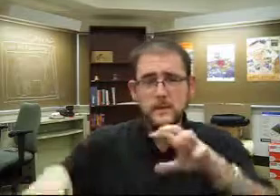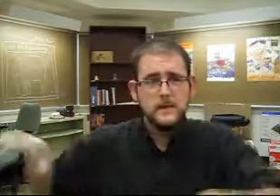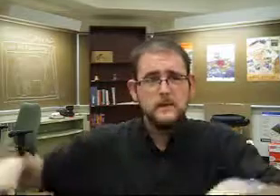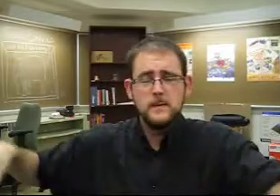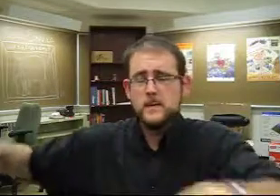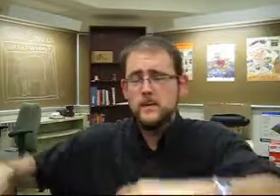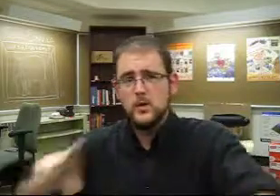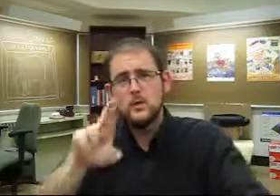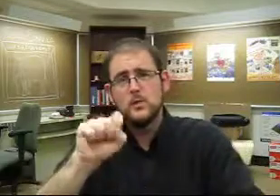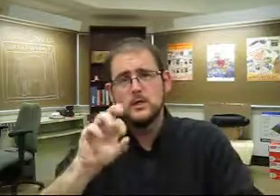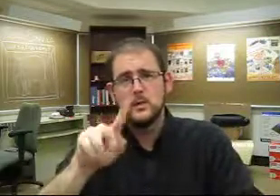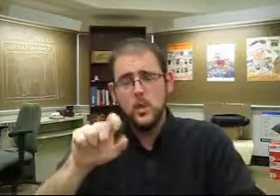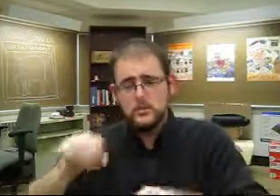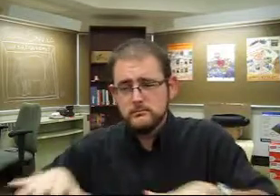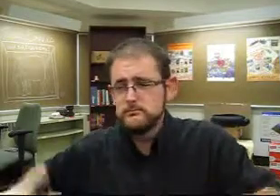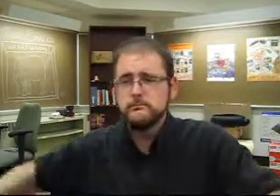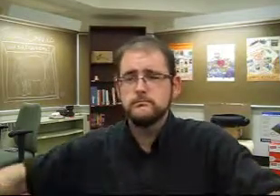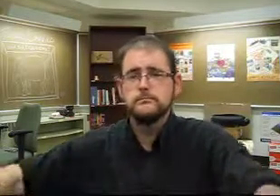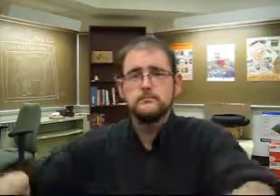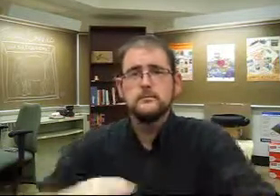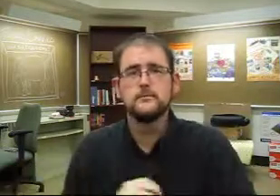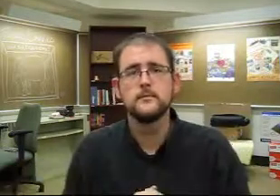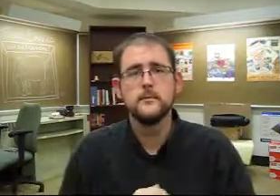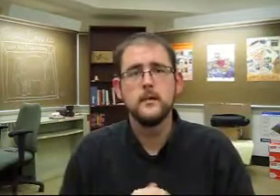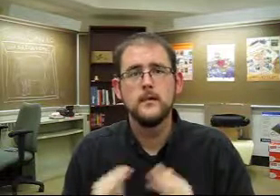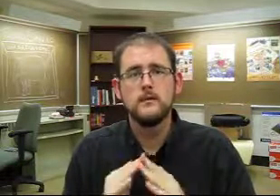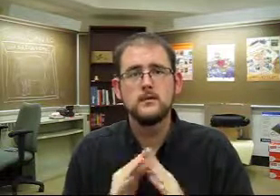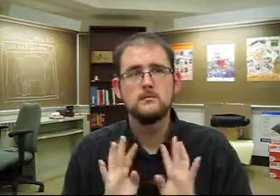with restaurants and other resorts, to be built right next to the mountain.